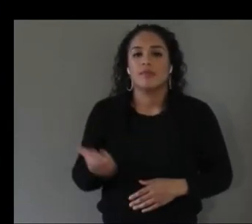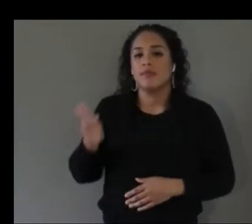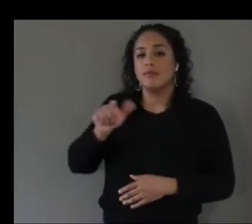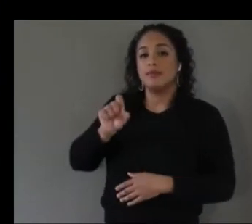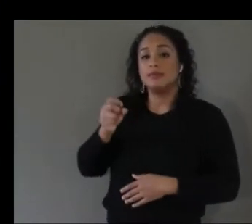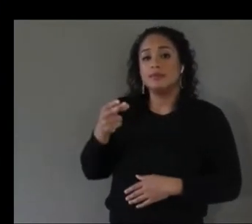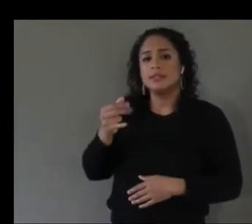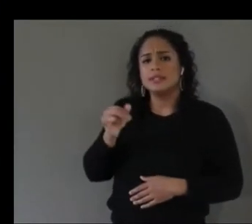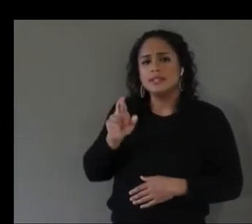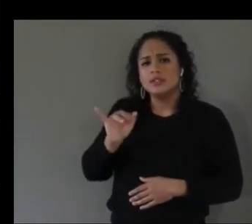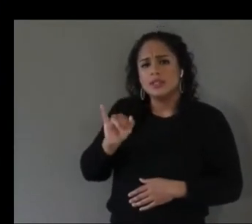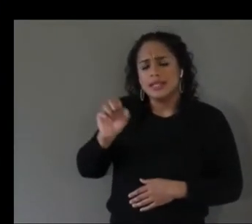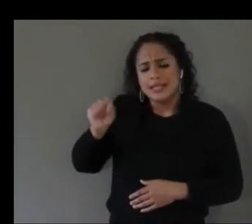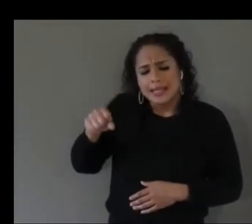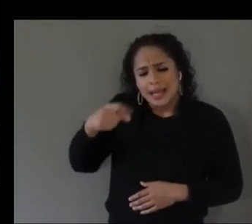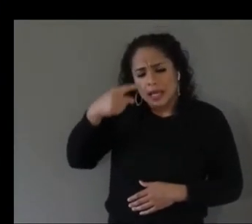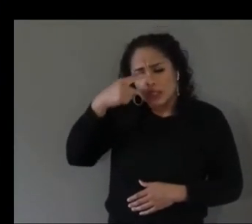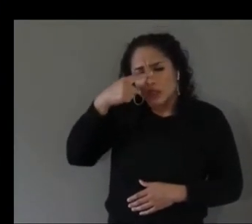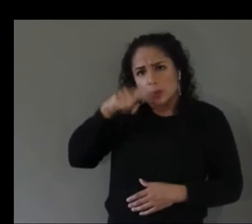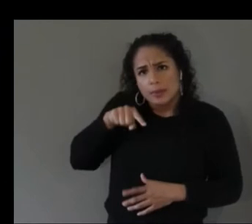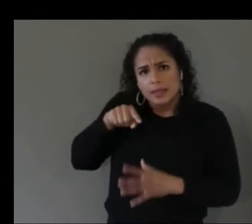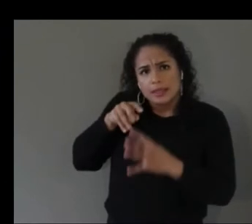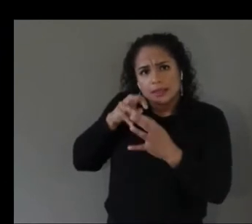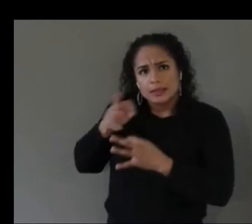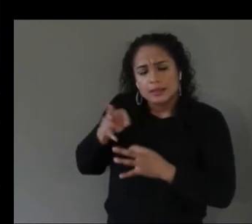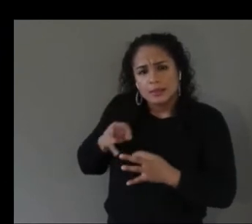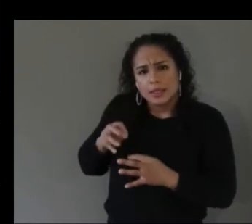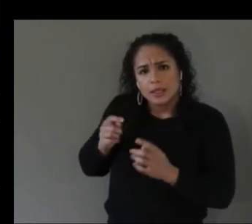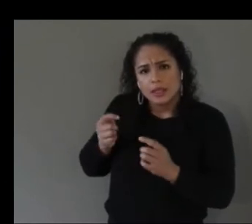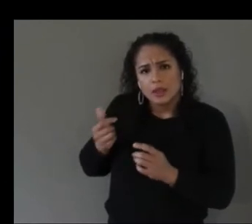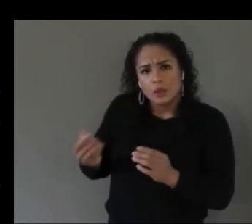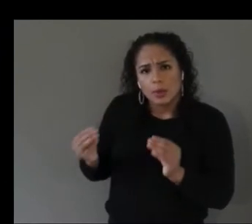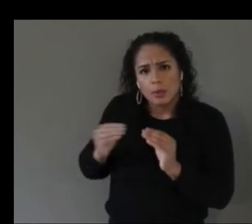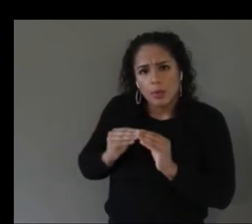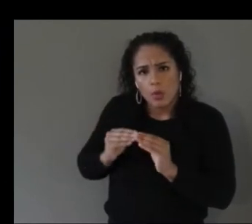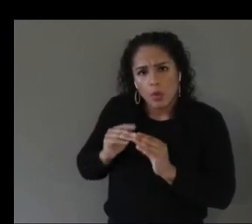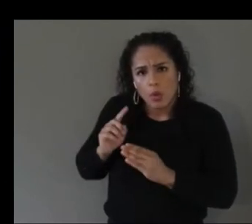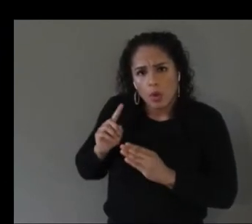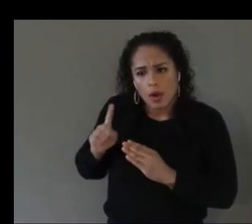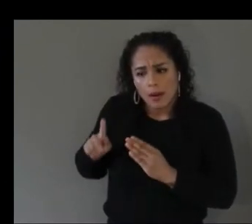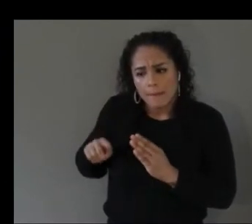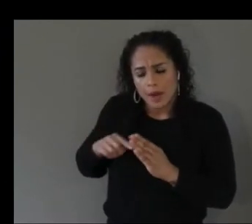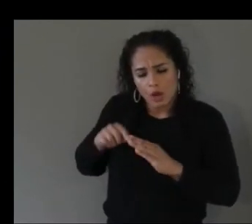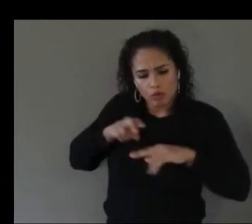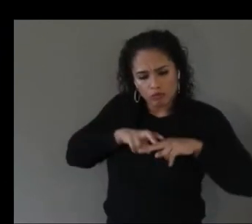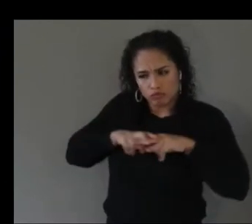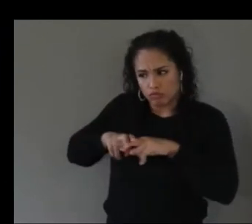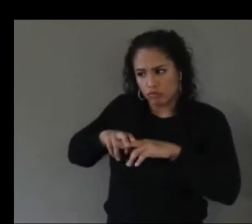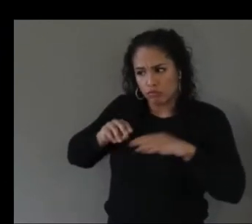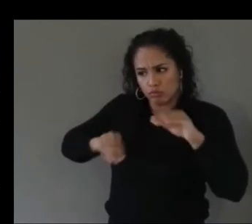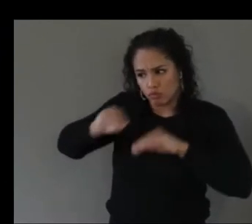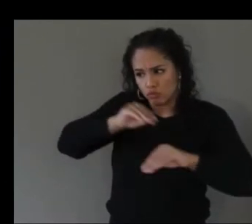um for where you can place furniture just because i think it's an interesting example